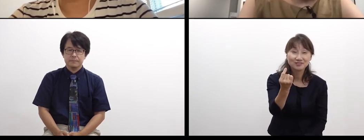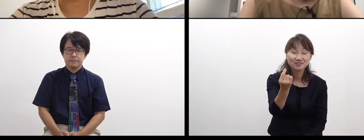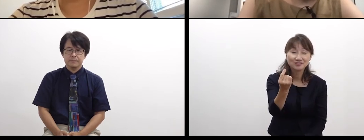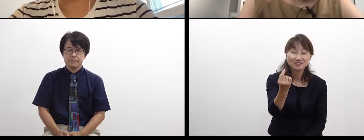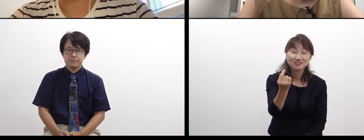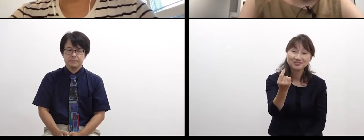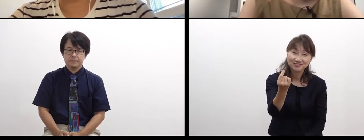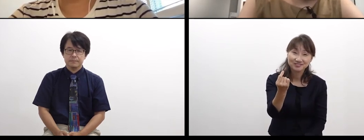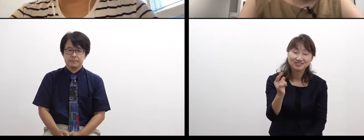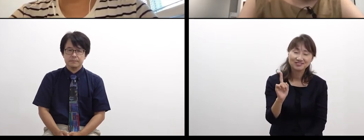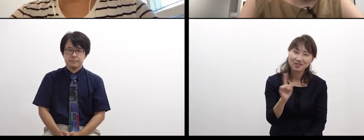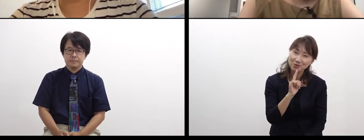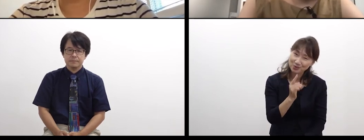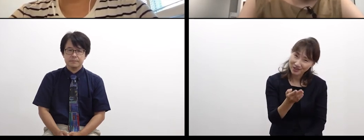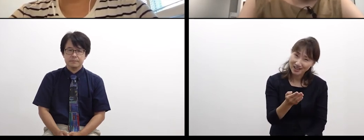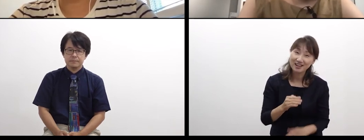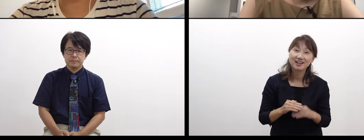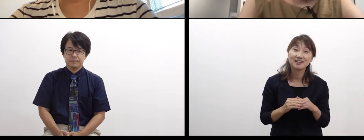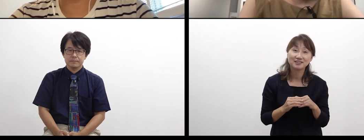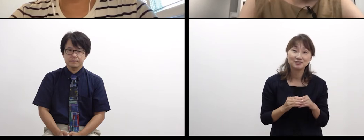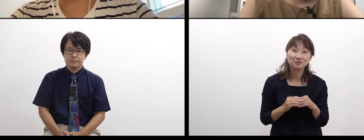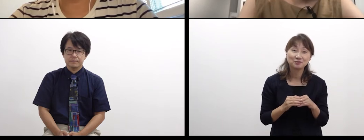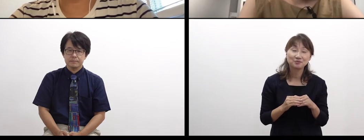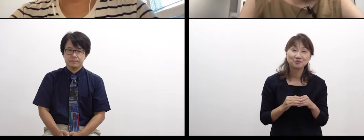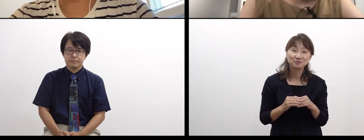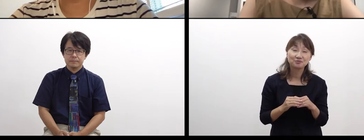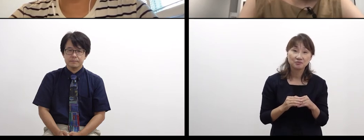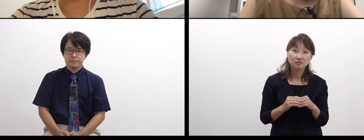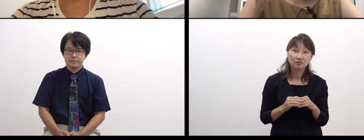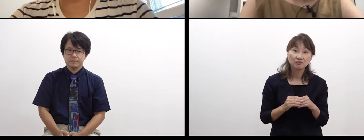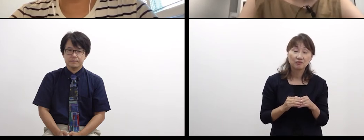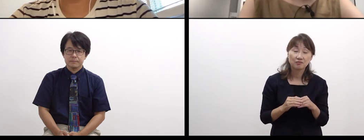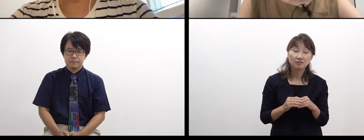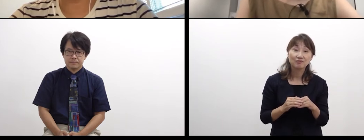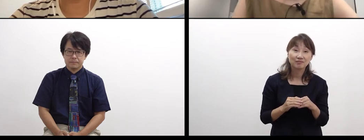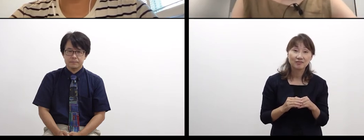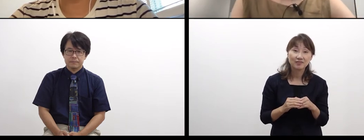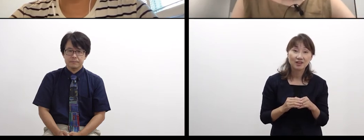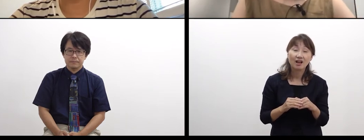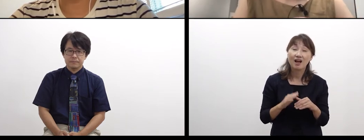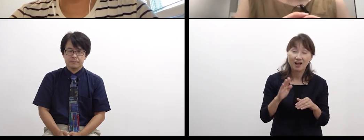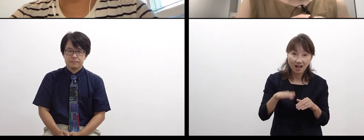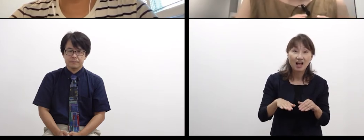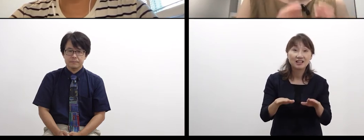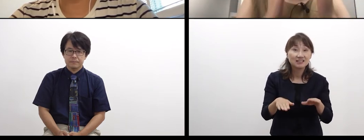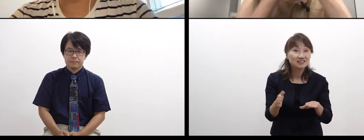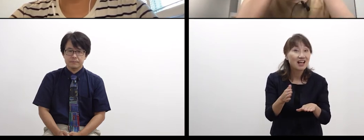well, recently,